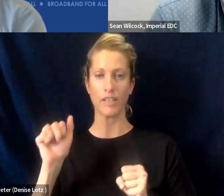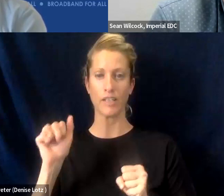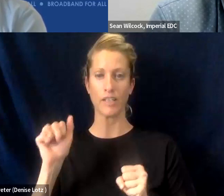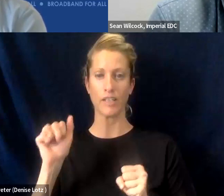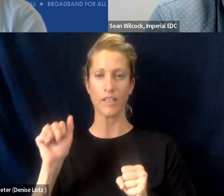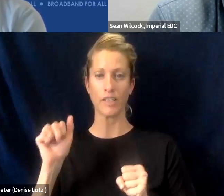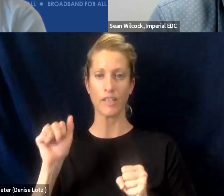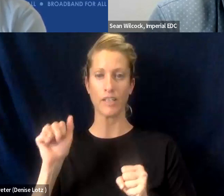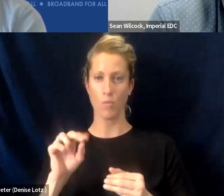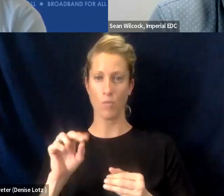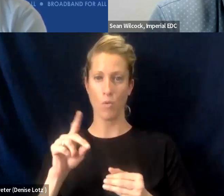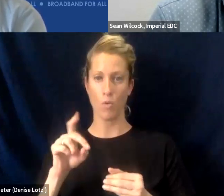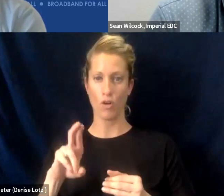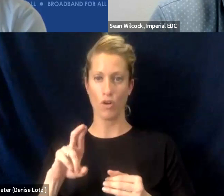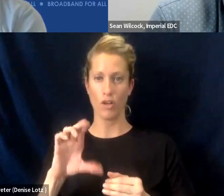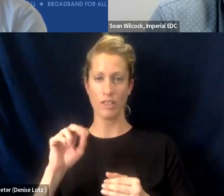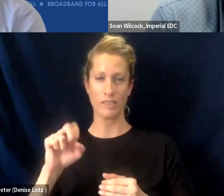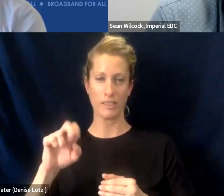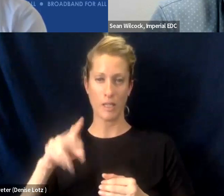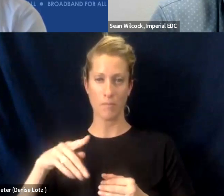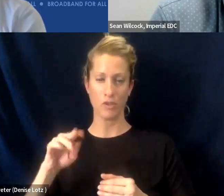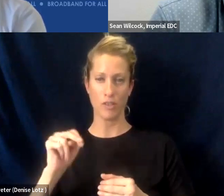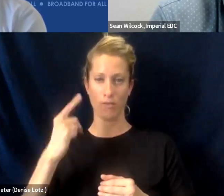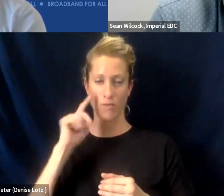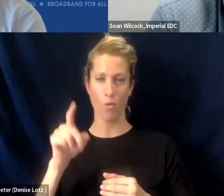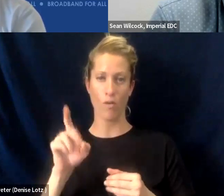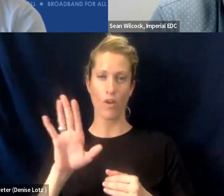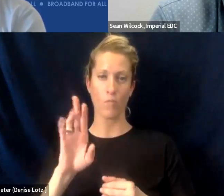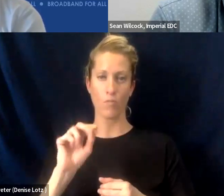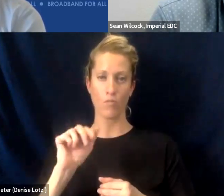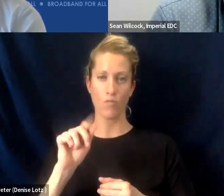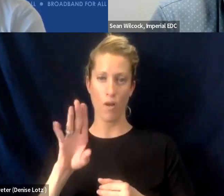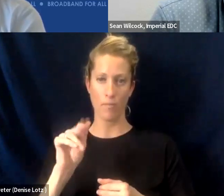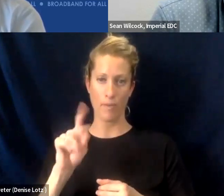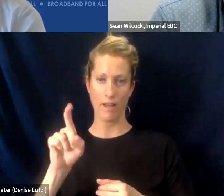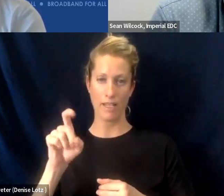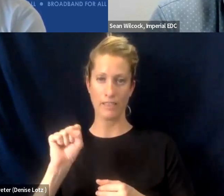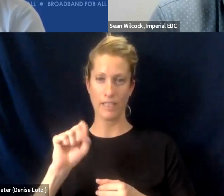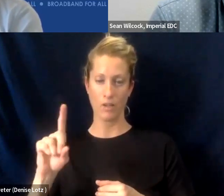that advocates for broadband needs in San Diego and Imperial county, and then the Imperial